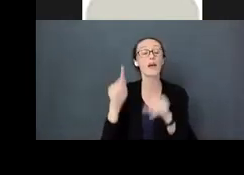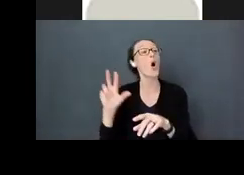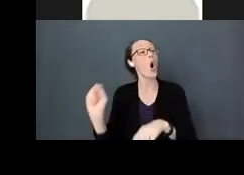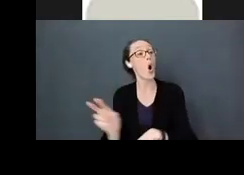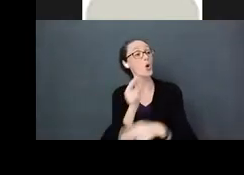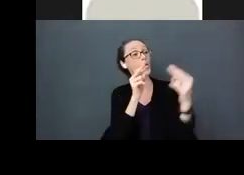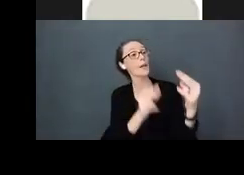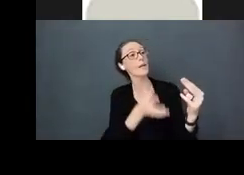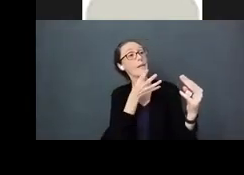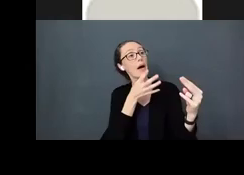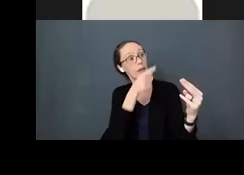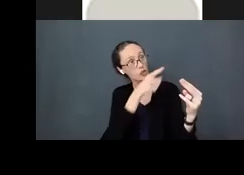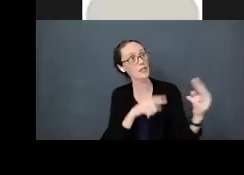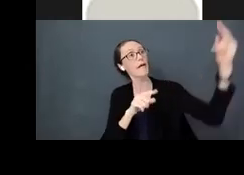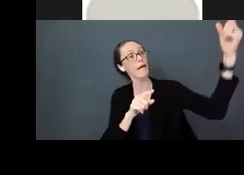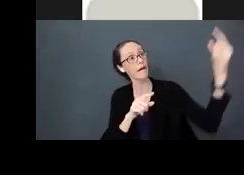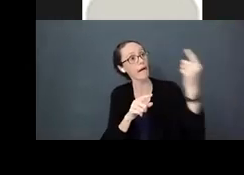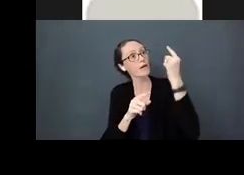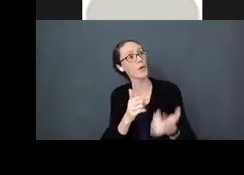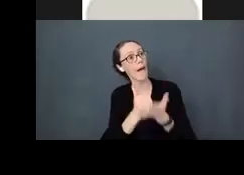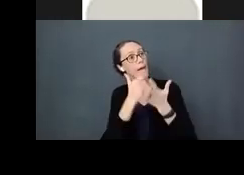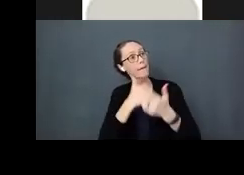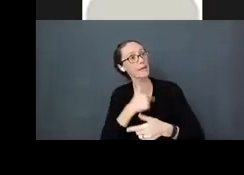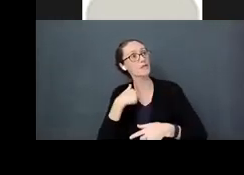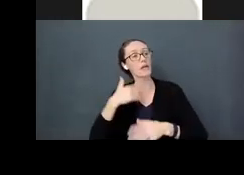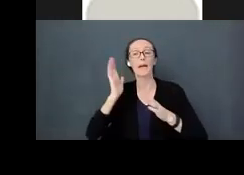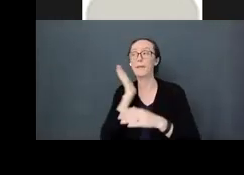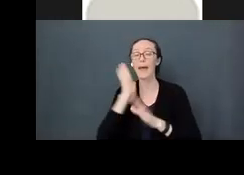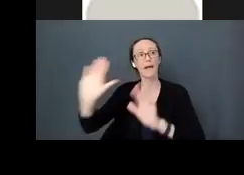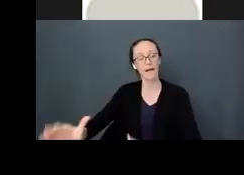She came in to help me. I'm getting out of bed, and I am getting lots of love and attention."